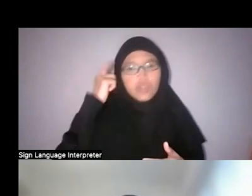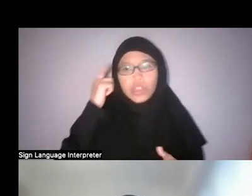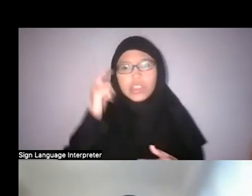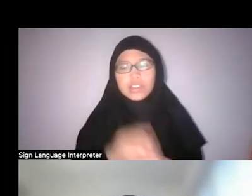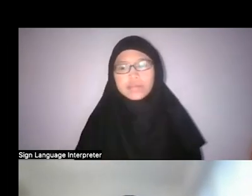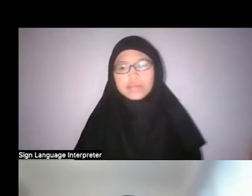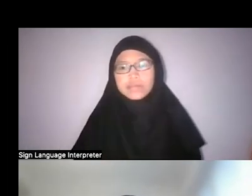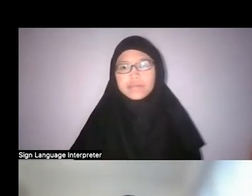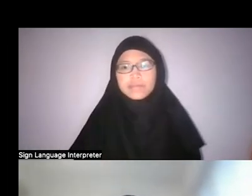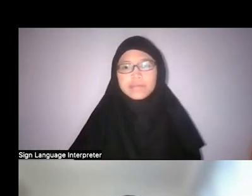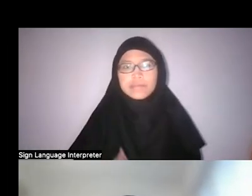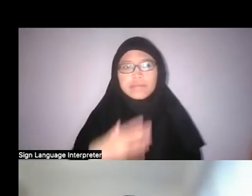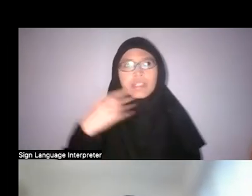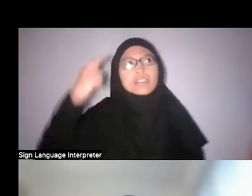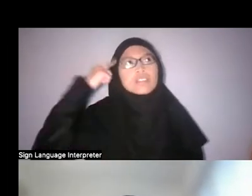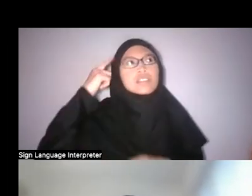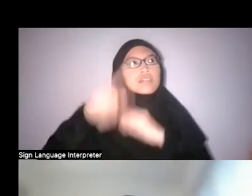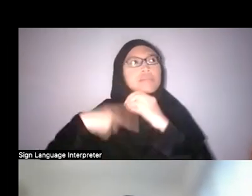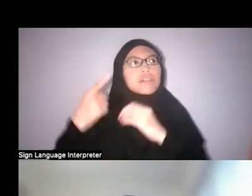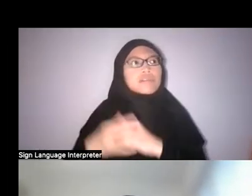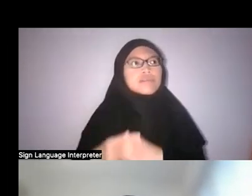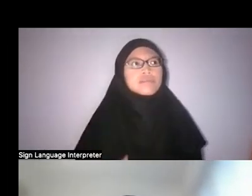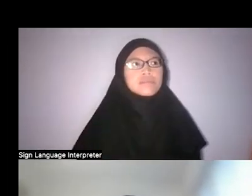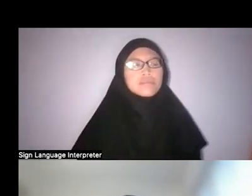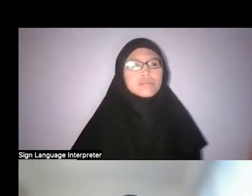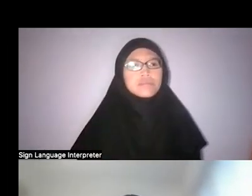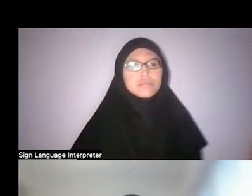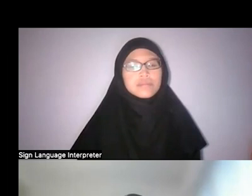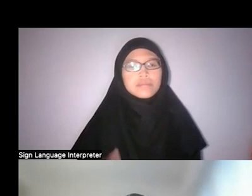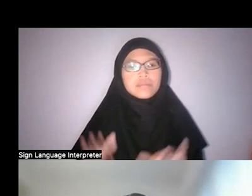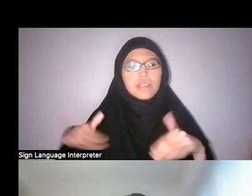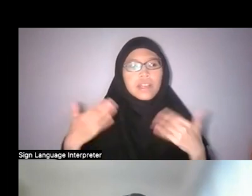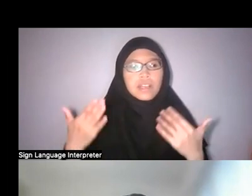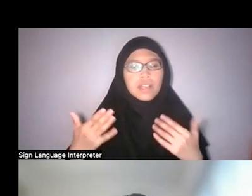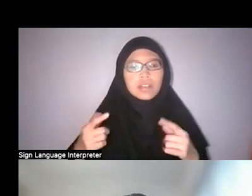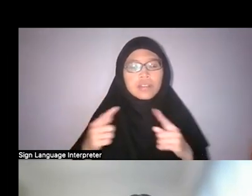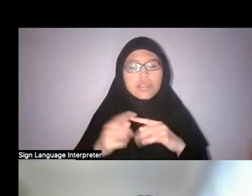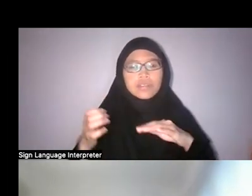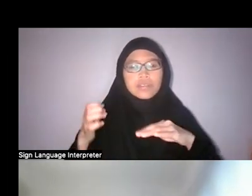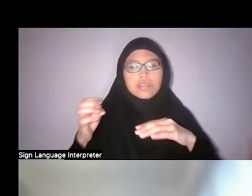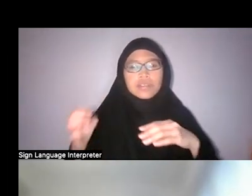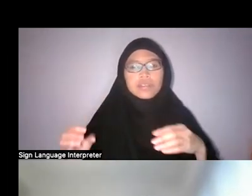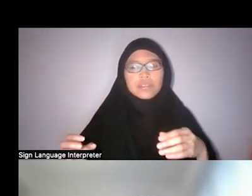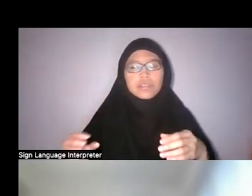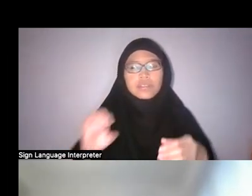And also thinking about how to engage indigenous knowledges